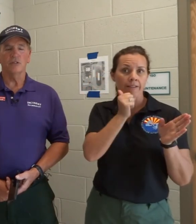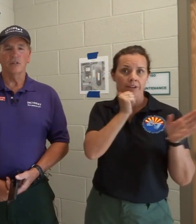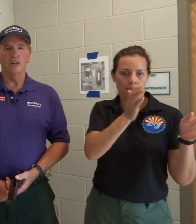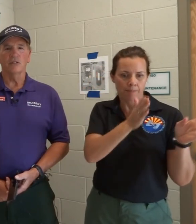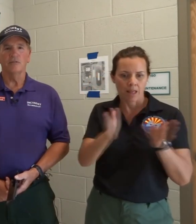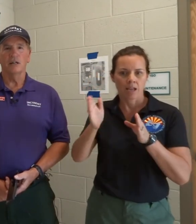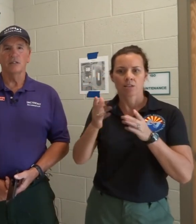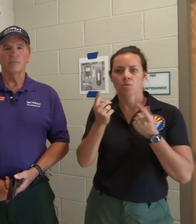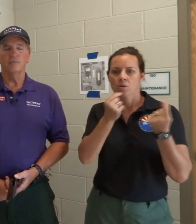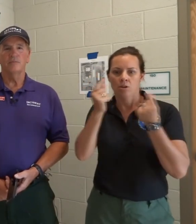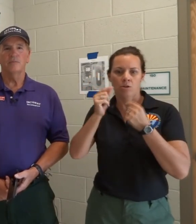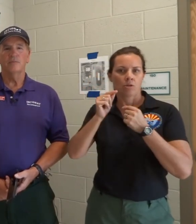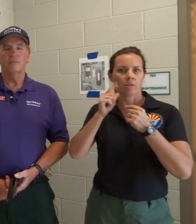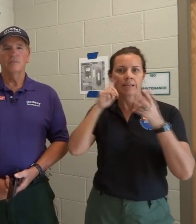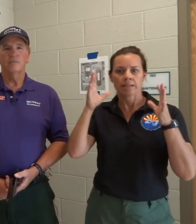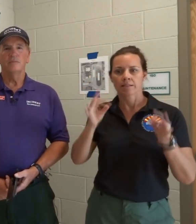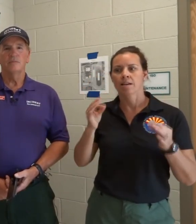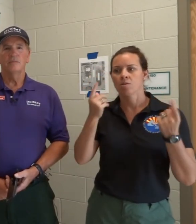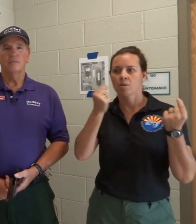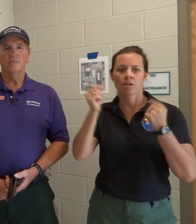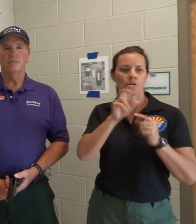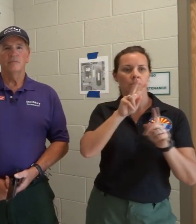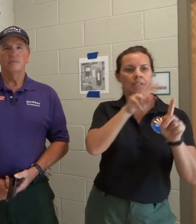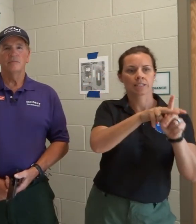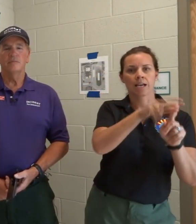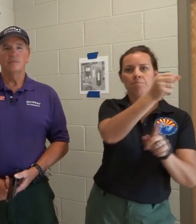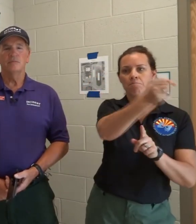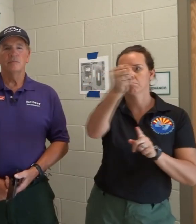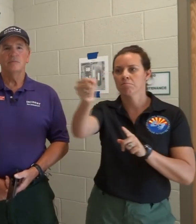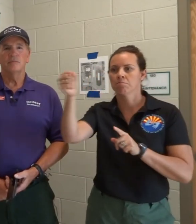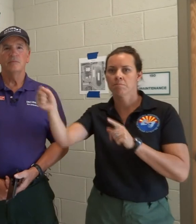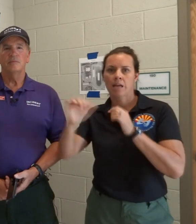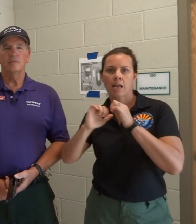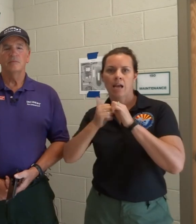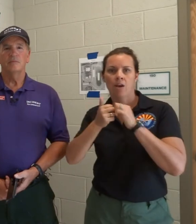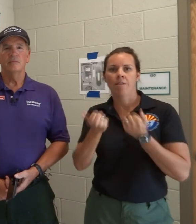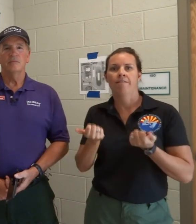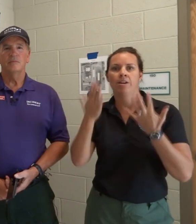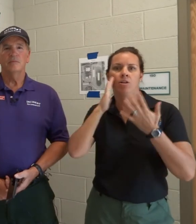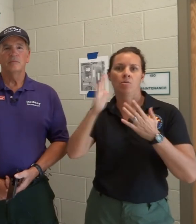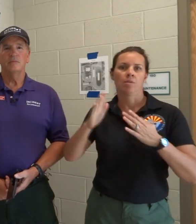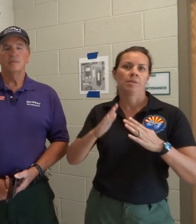that are out on the fire.